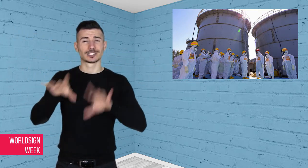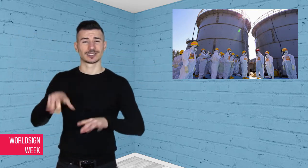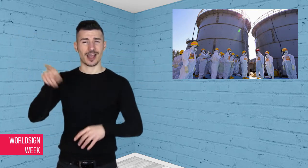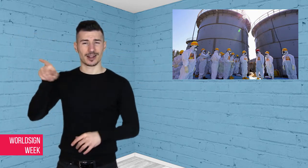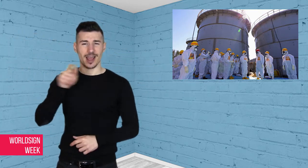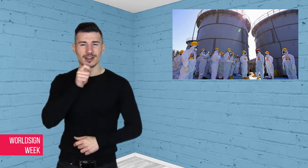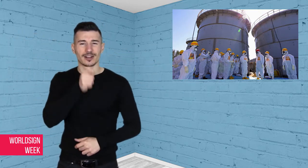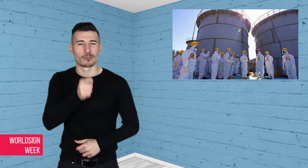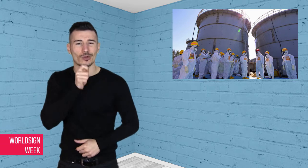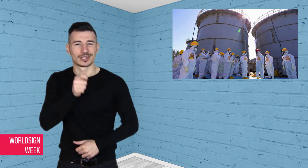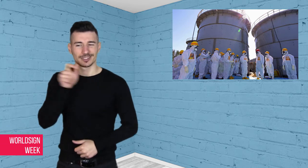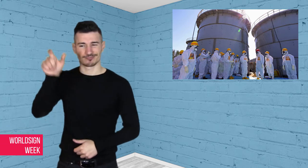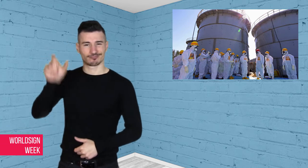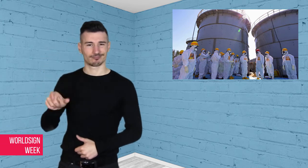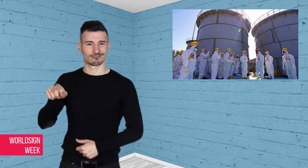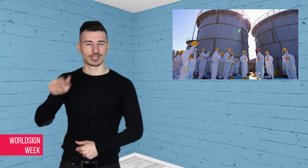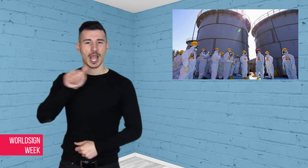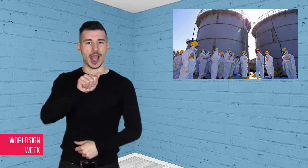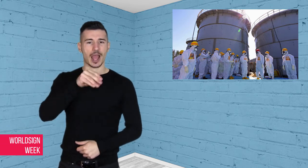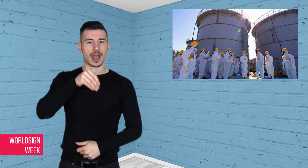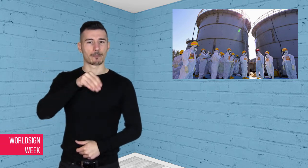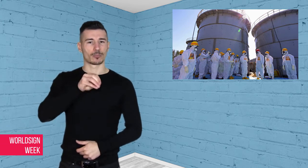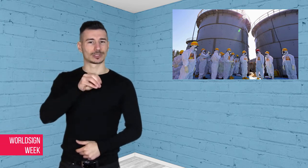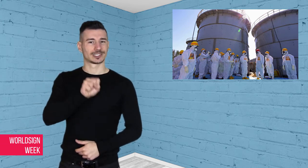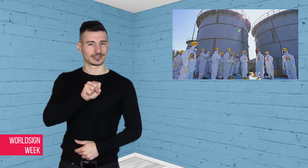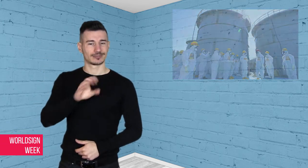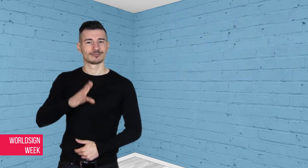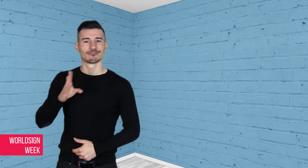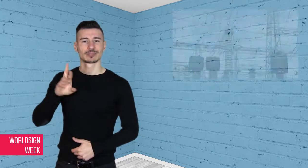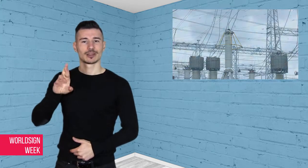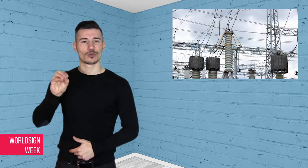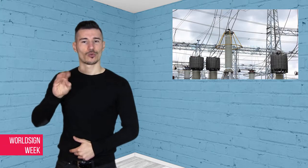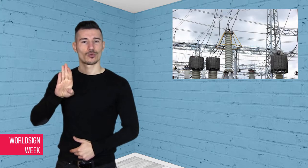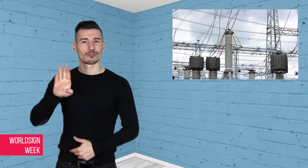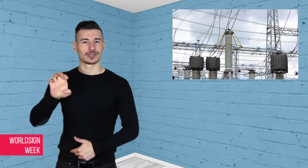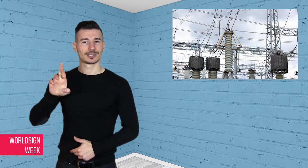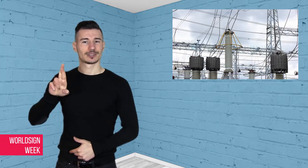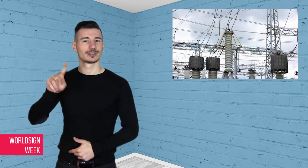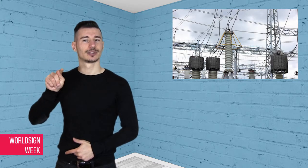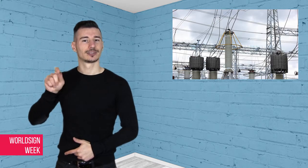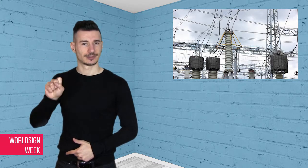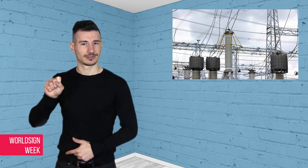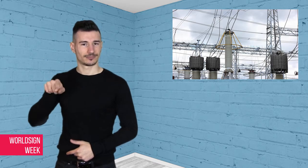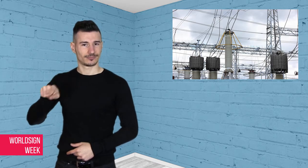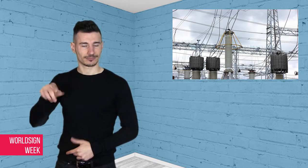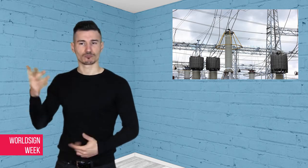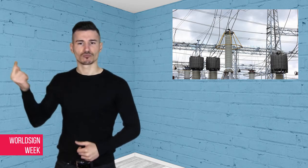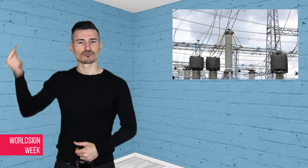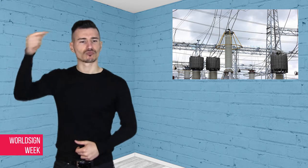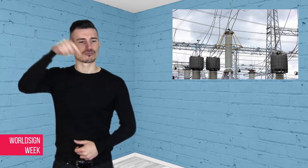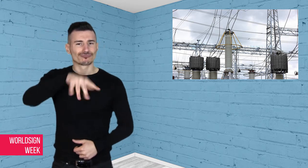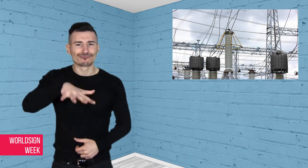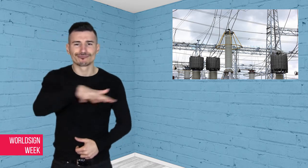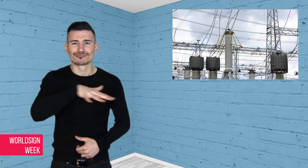citizens that it is safe to return and live in some of the affected towns.